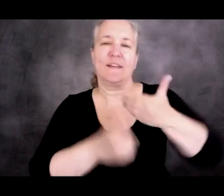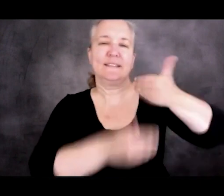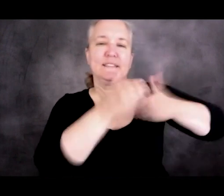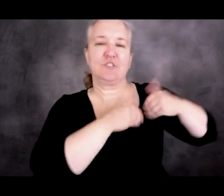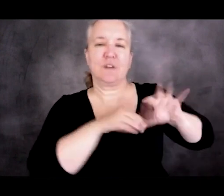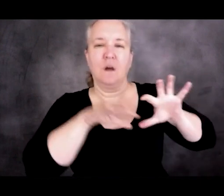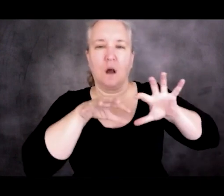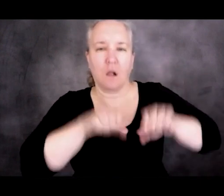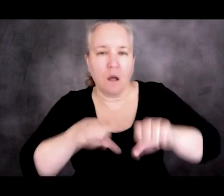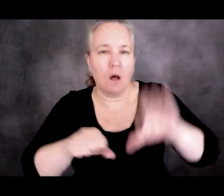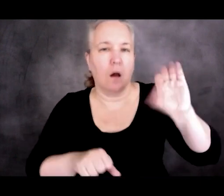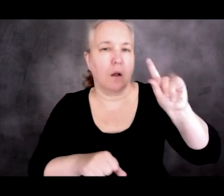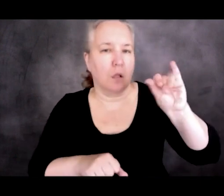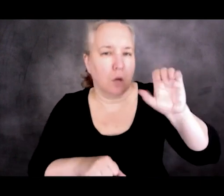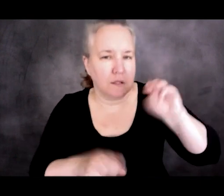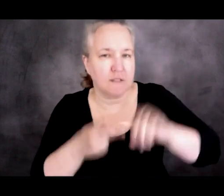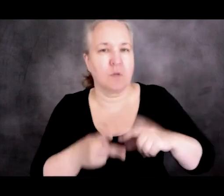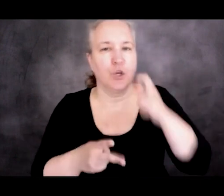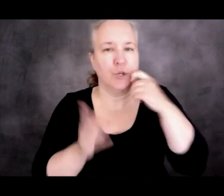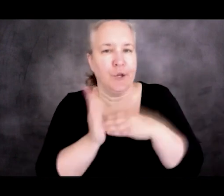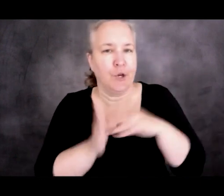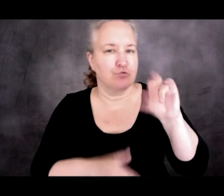and the othering of these asylum seekers.